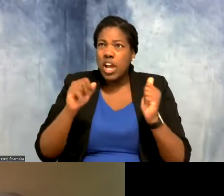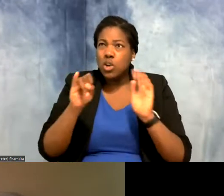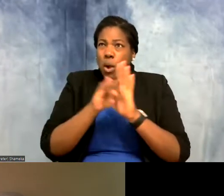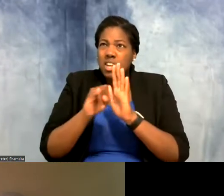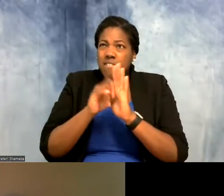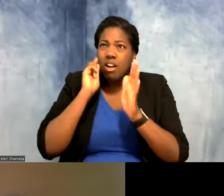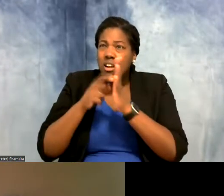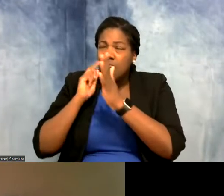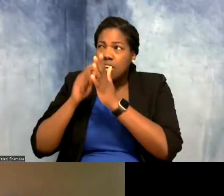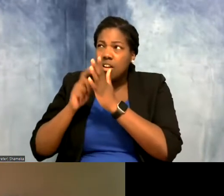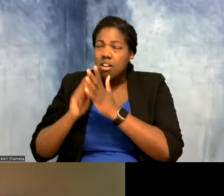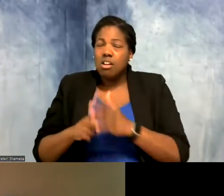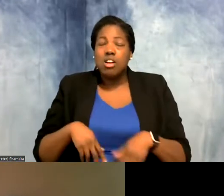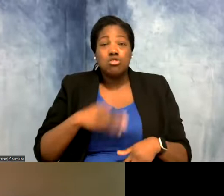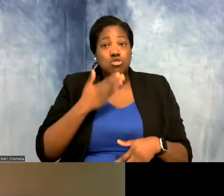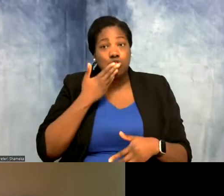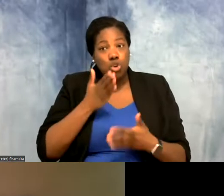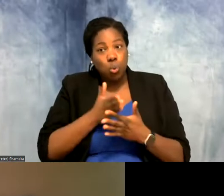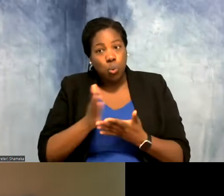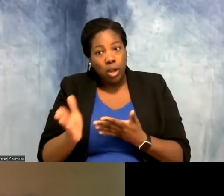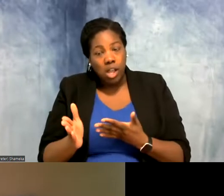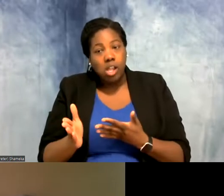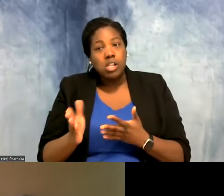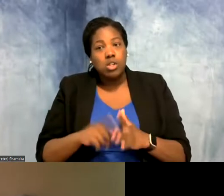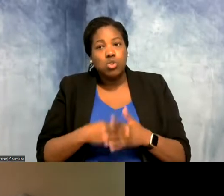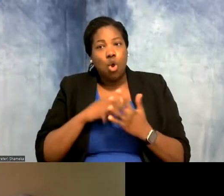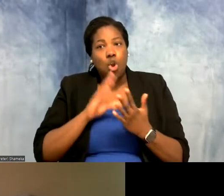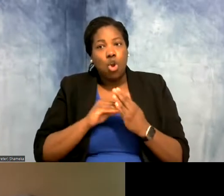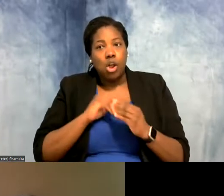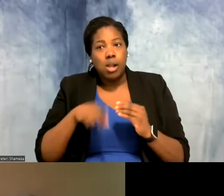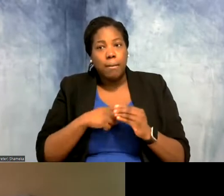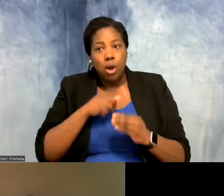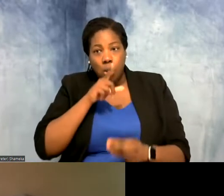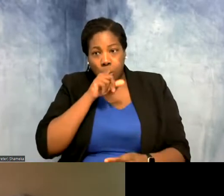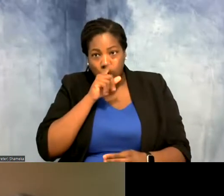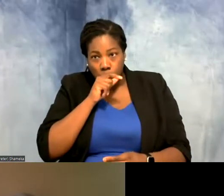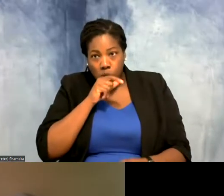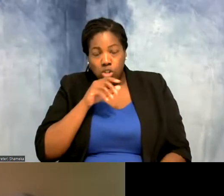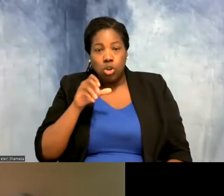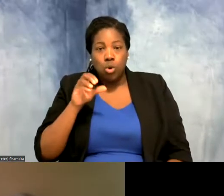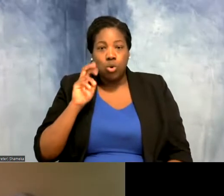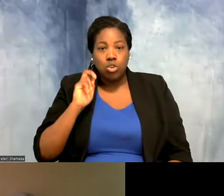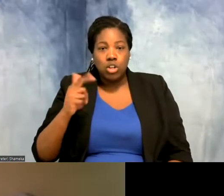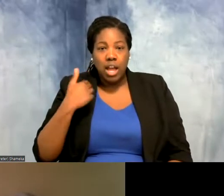one really great way to start learning about birds. Cornell has a lot of resources for that.